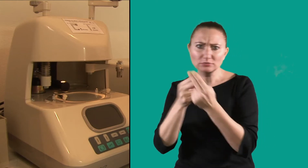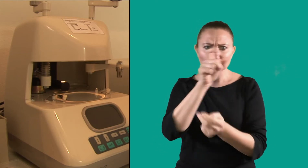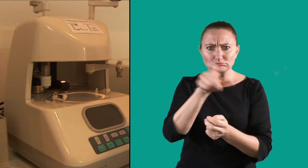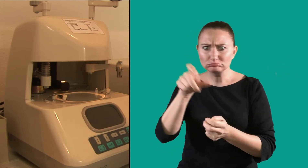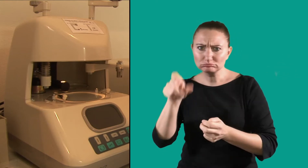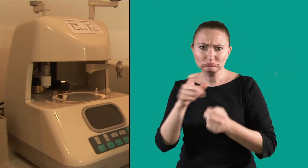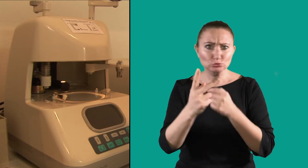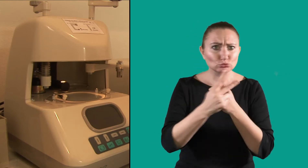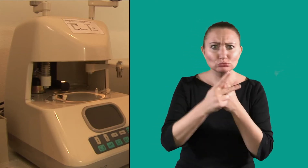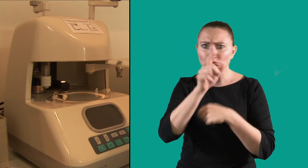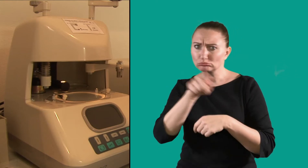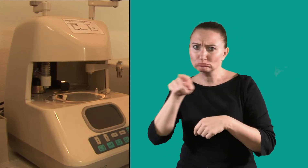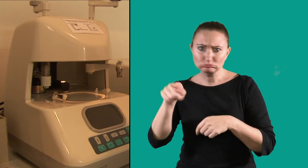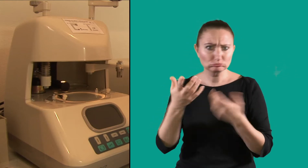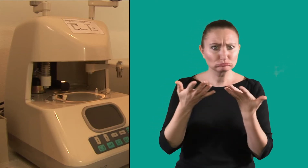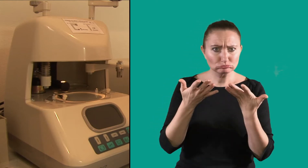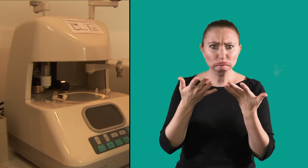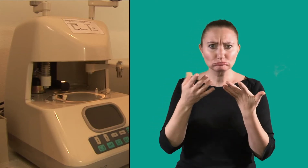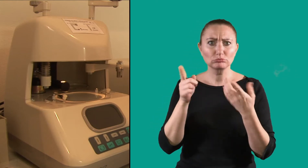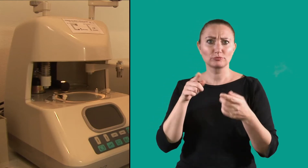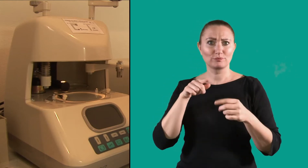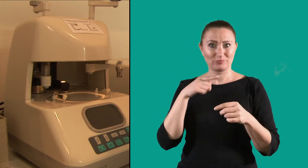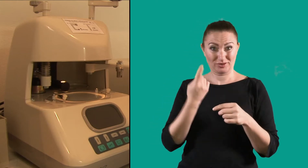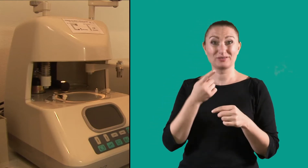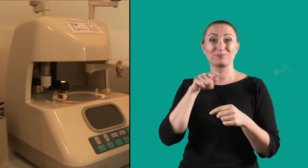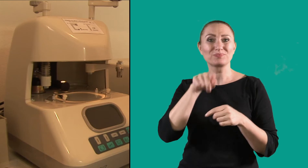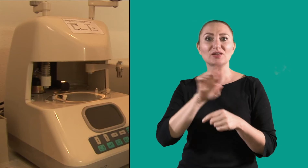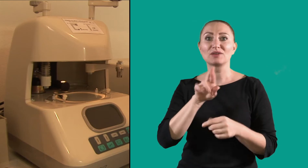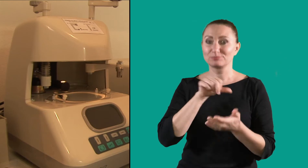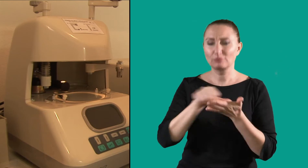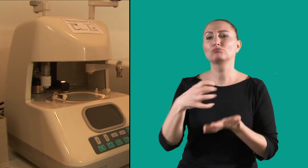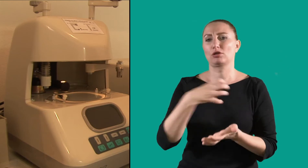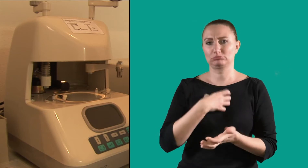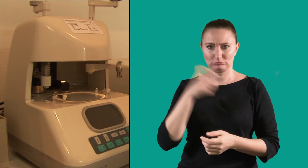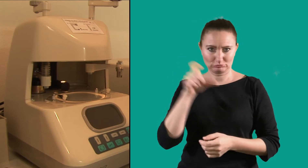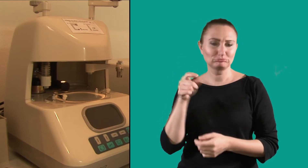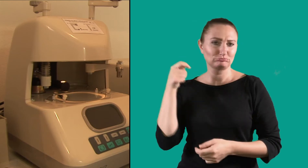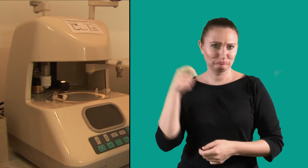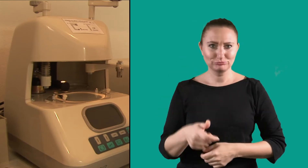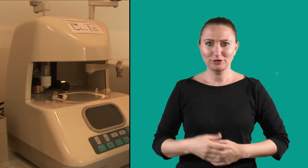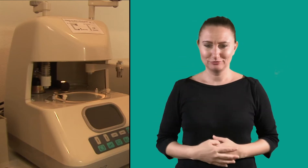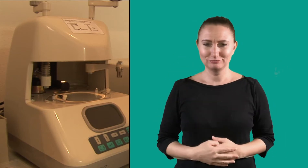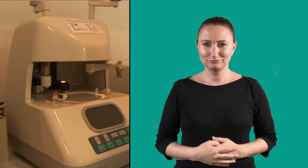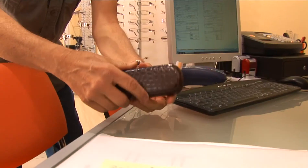For customers of all health insurance companies.